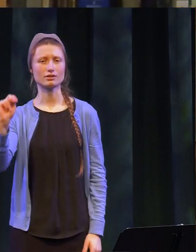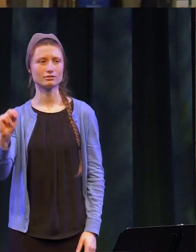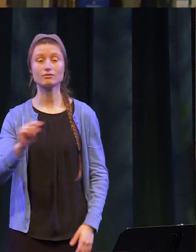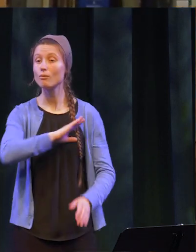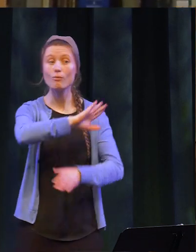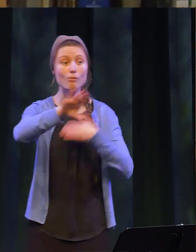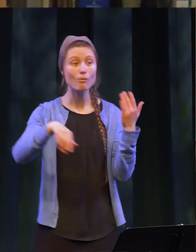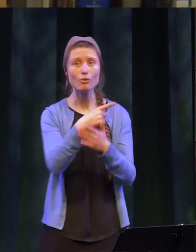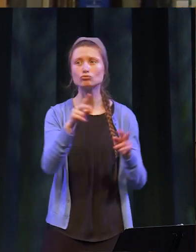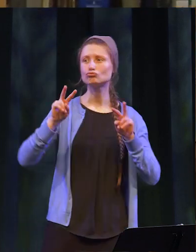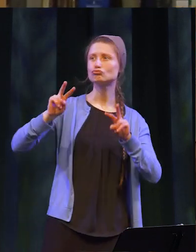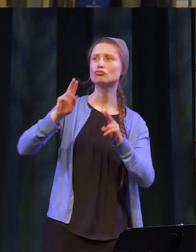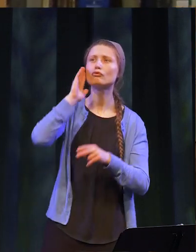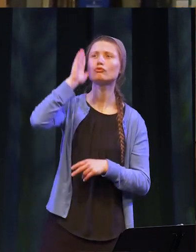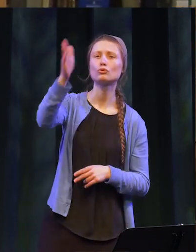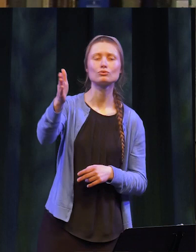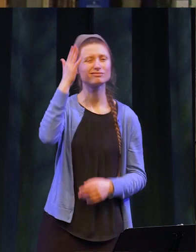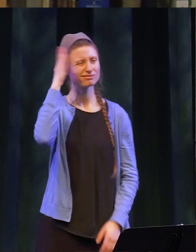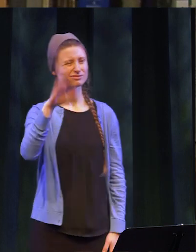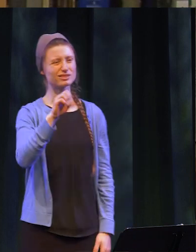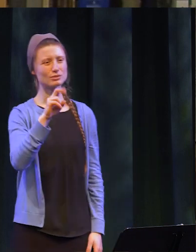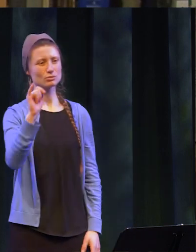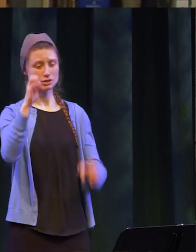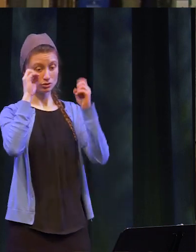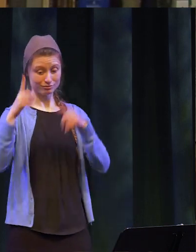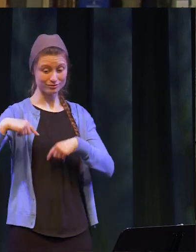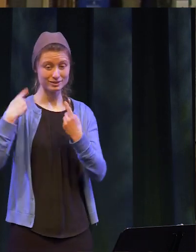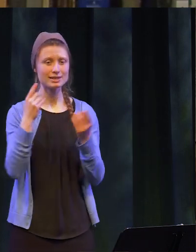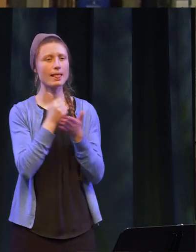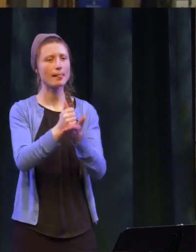As you all look toward the future know that your SUNY education has prepared you to succeed